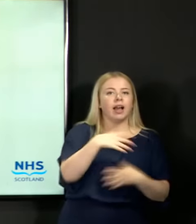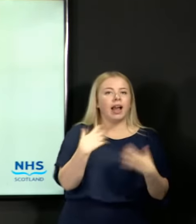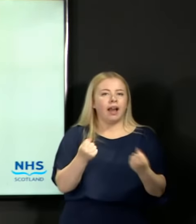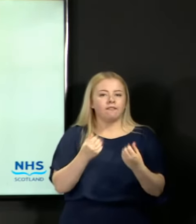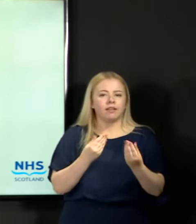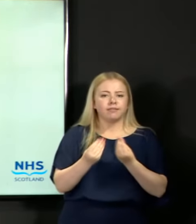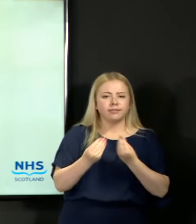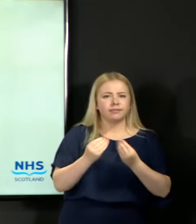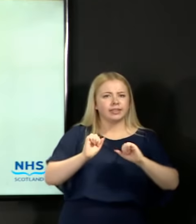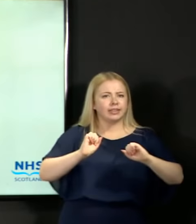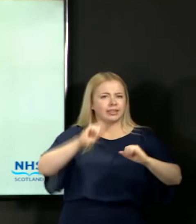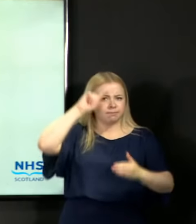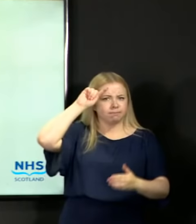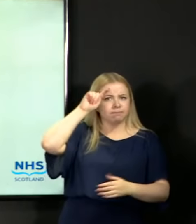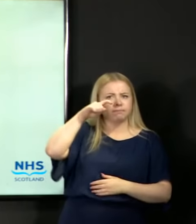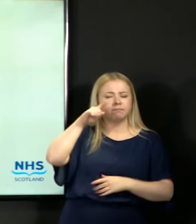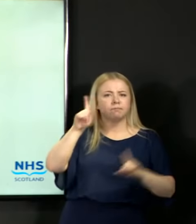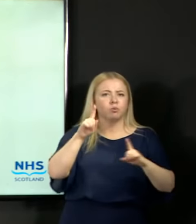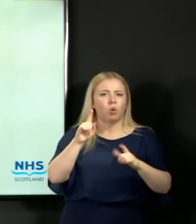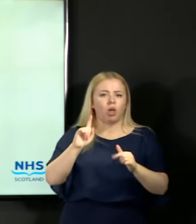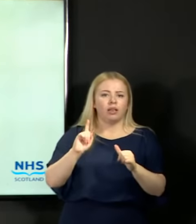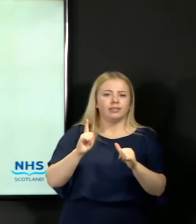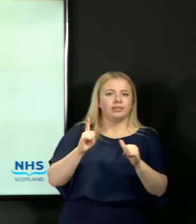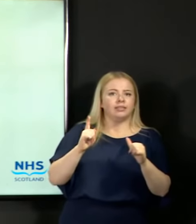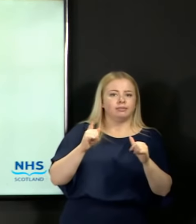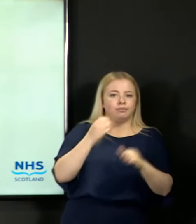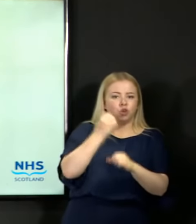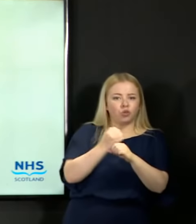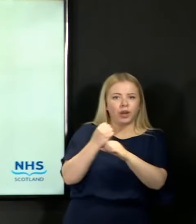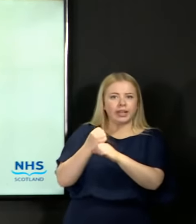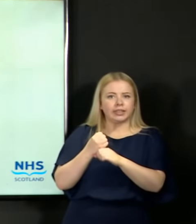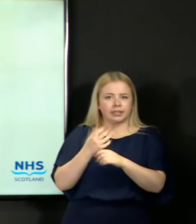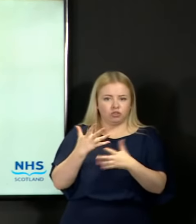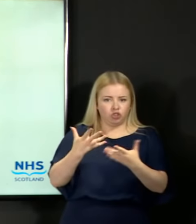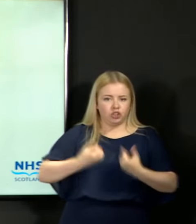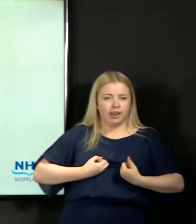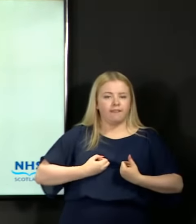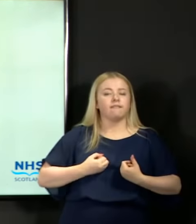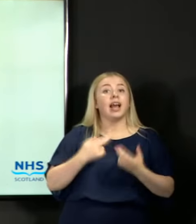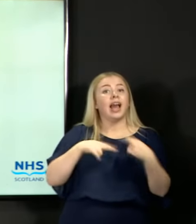that they have brought forward, and if that estimation is within reasonable parameters